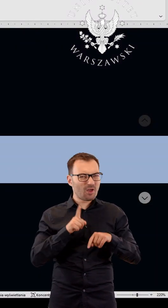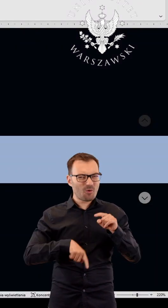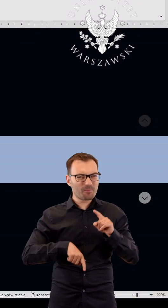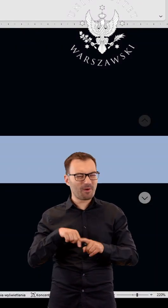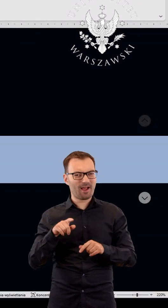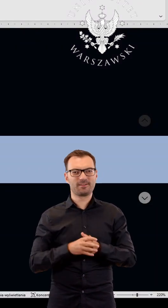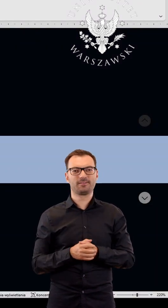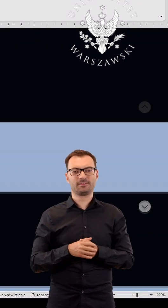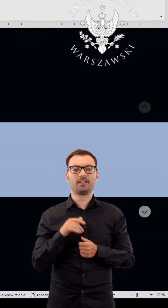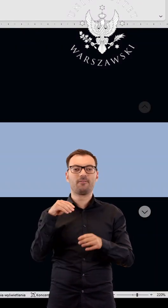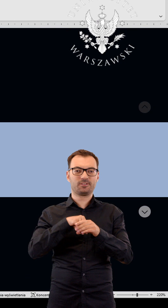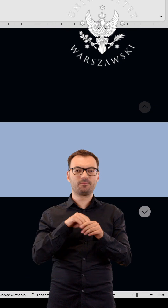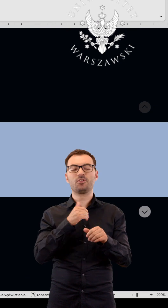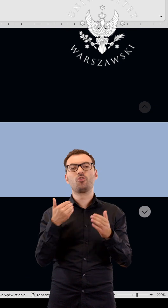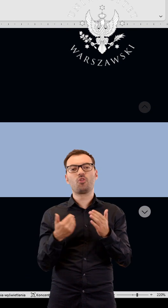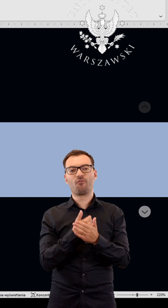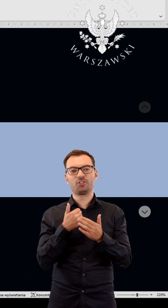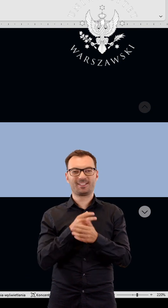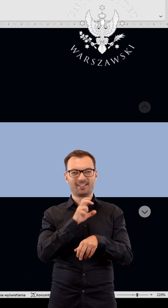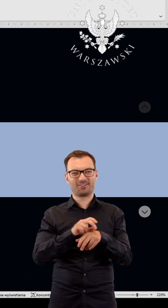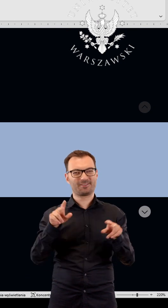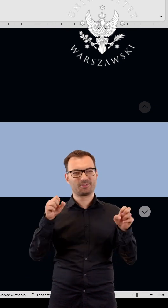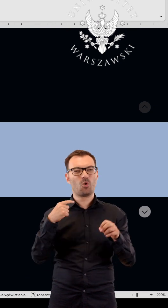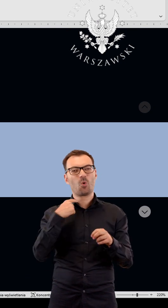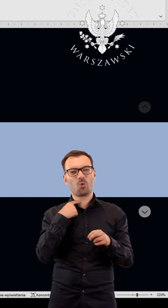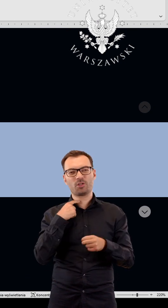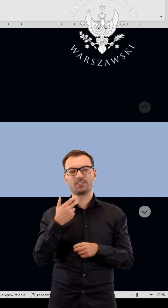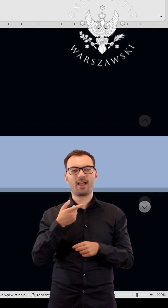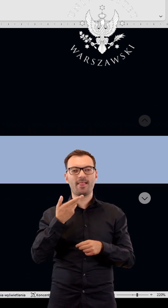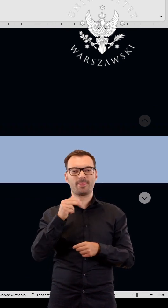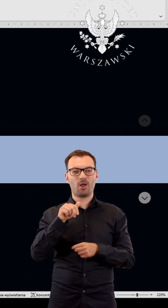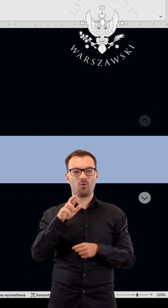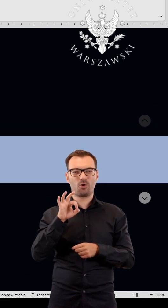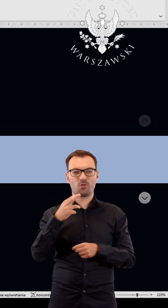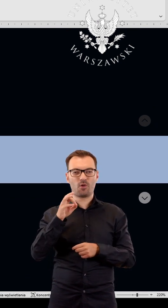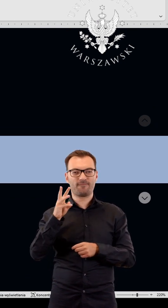and uses modern neural voice technology. This makes understanding